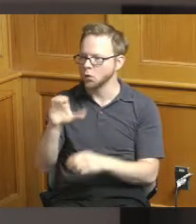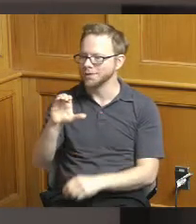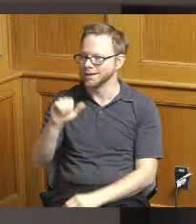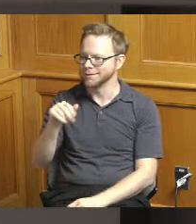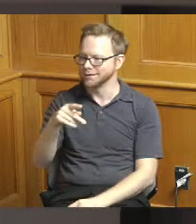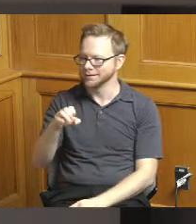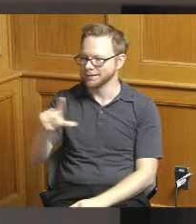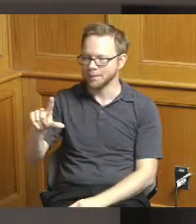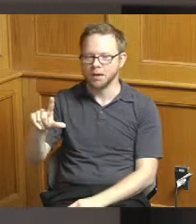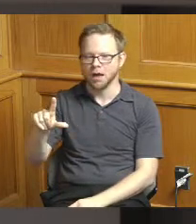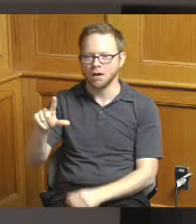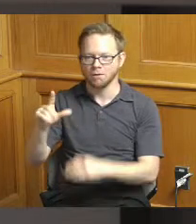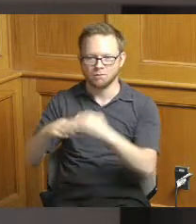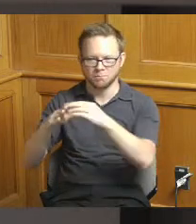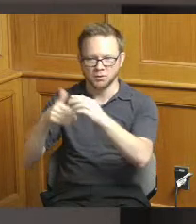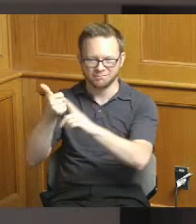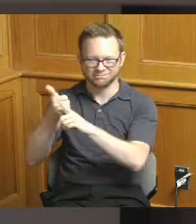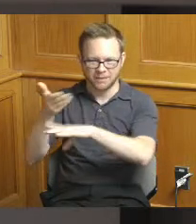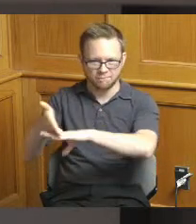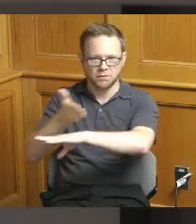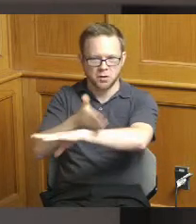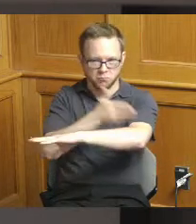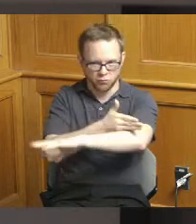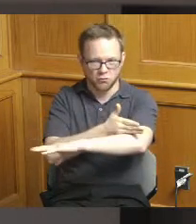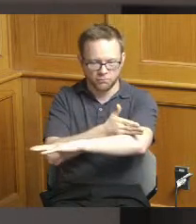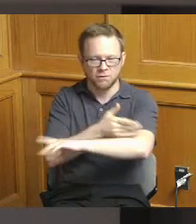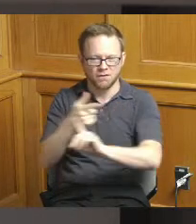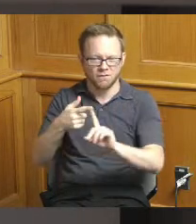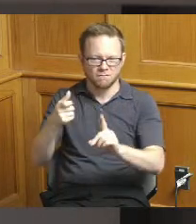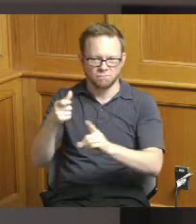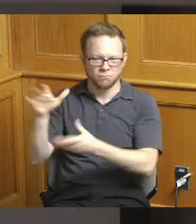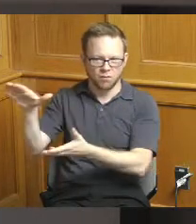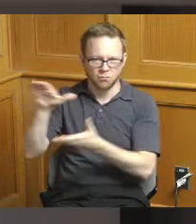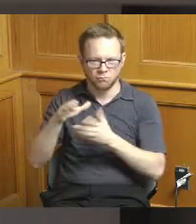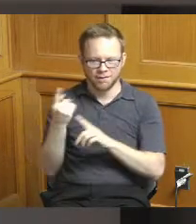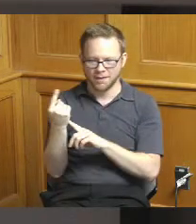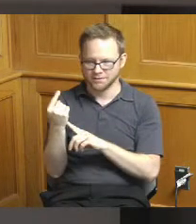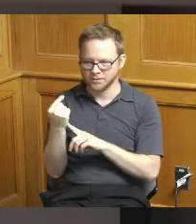and here you see an image on the left that's from a recent mini planning grant study